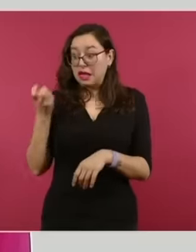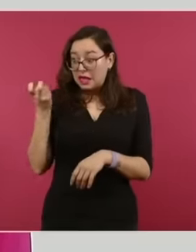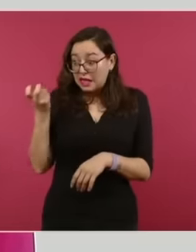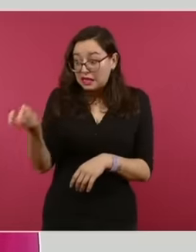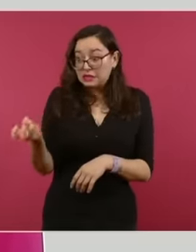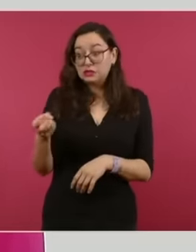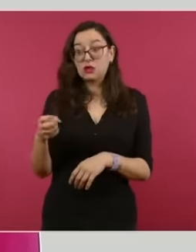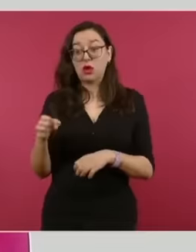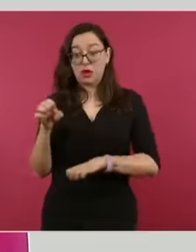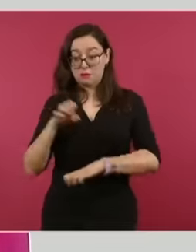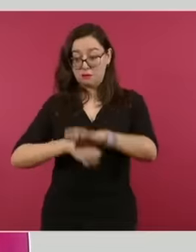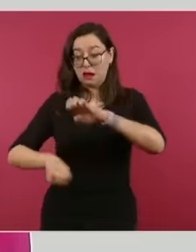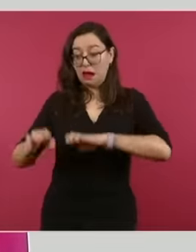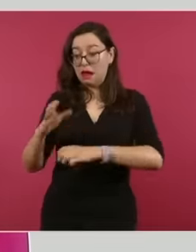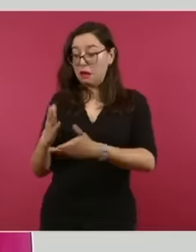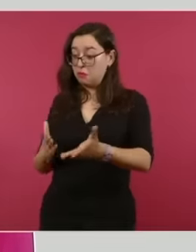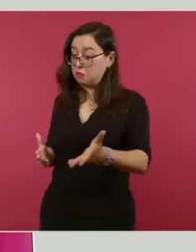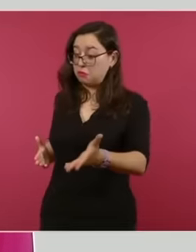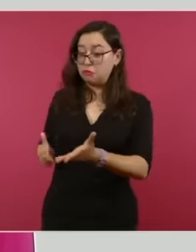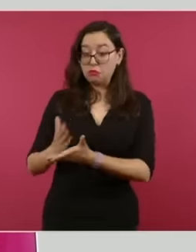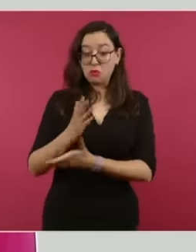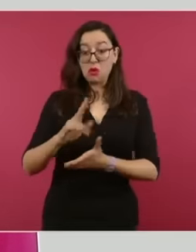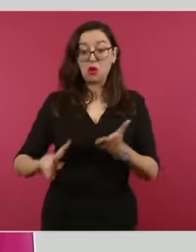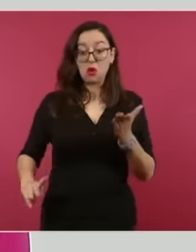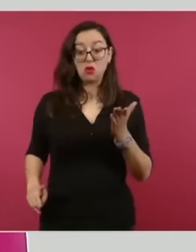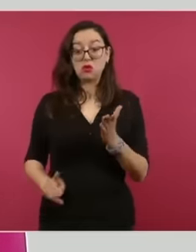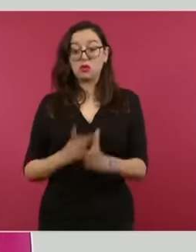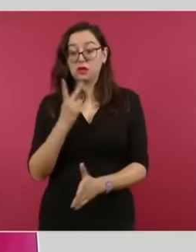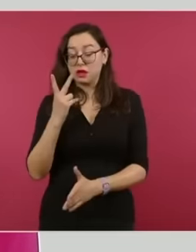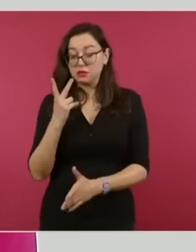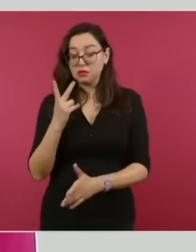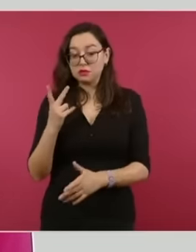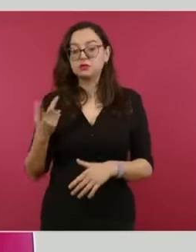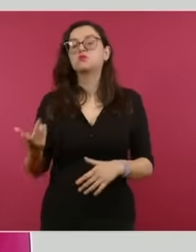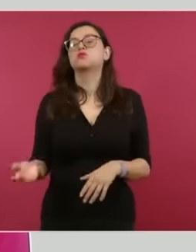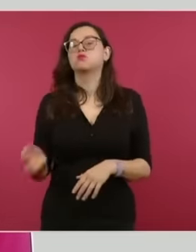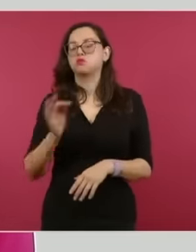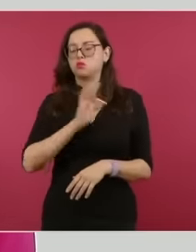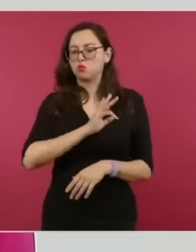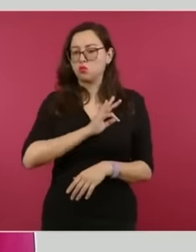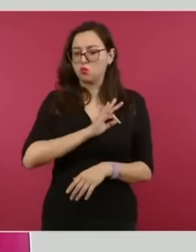Justice will be able to present the expulsion of the state that violates international law quickly